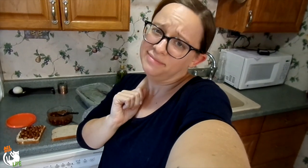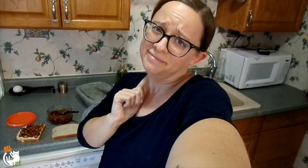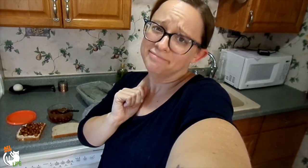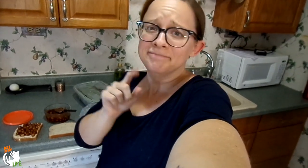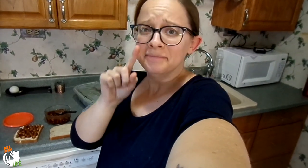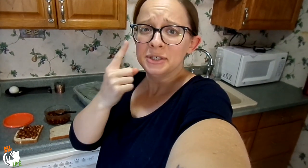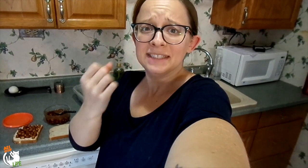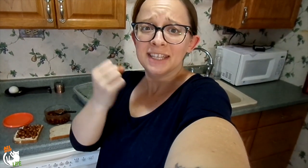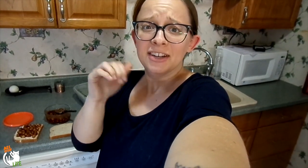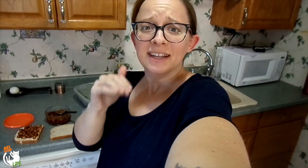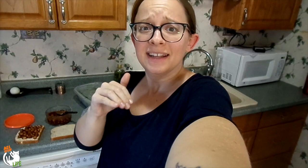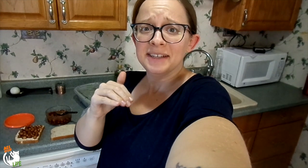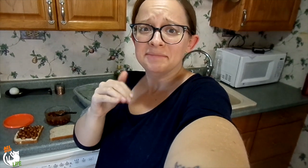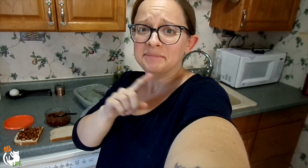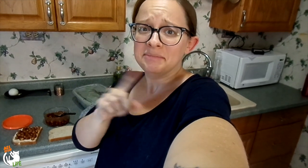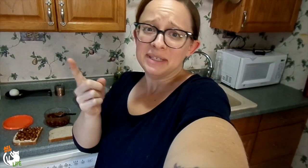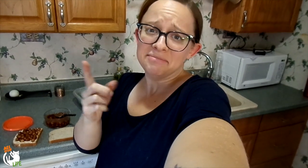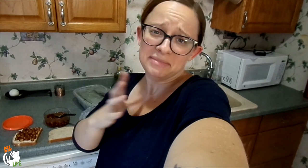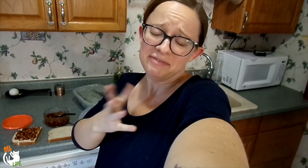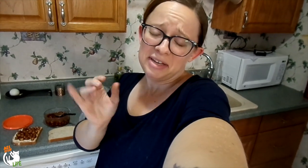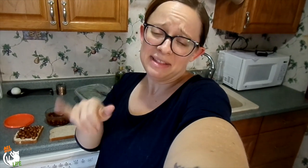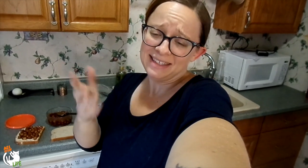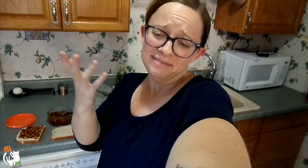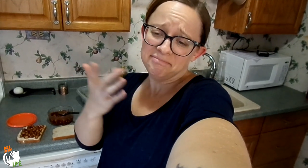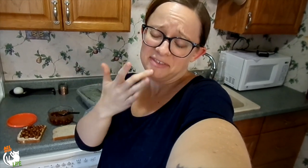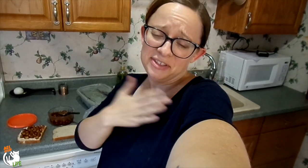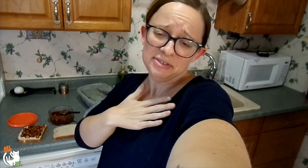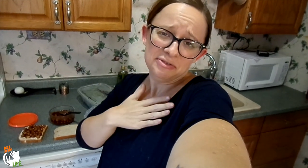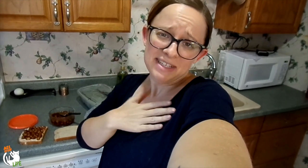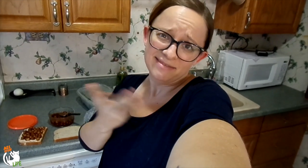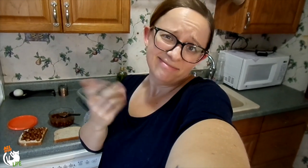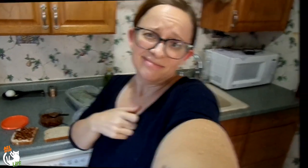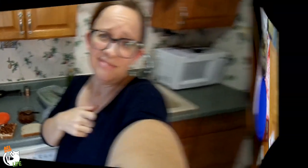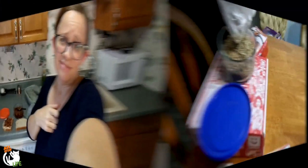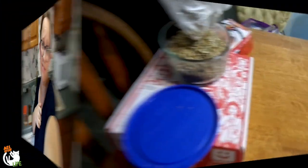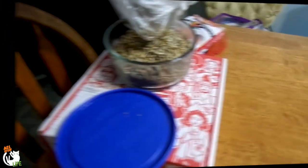Yeah, boring Saturday night but I'm fine with that. Just resting.